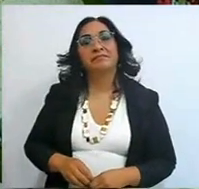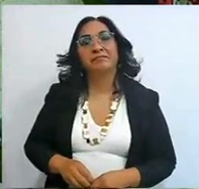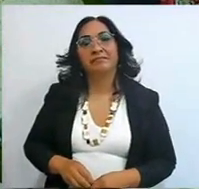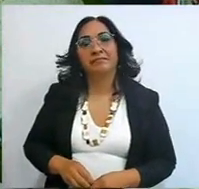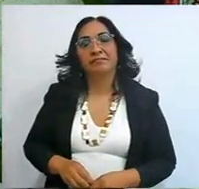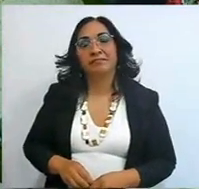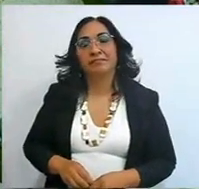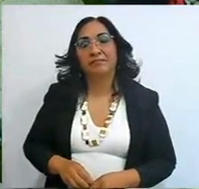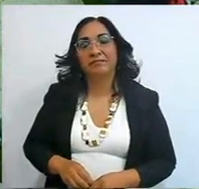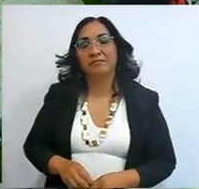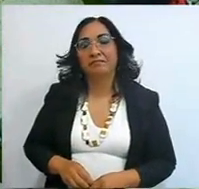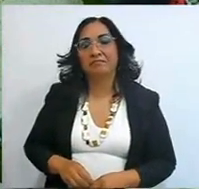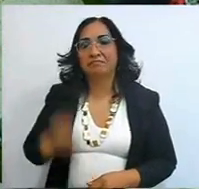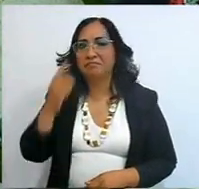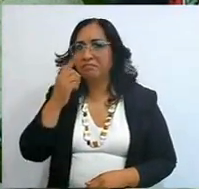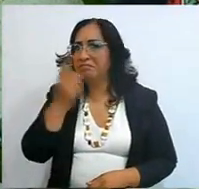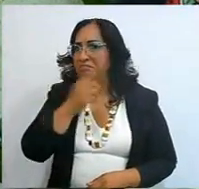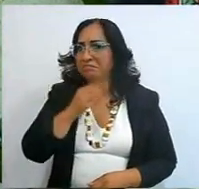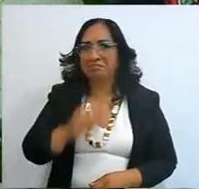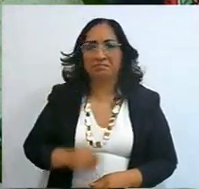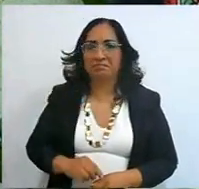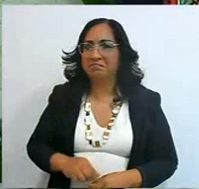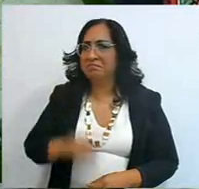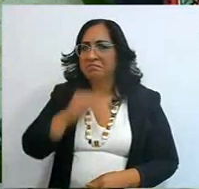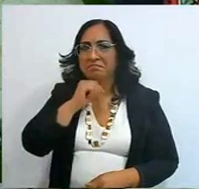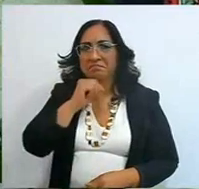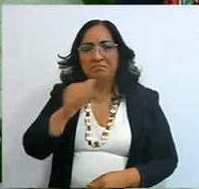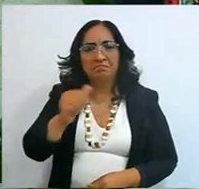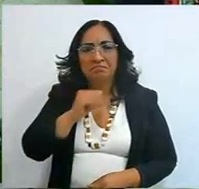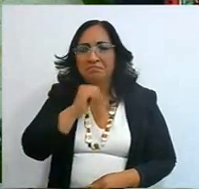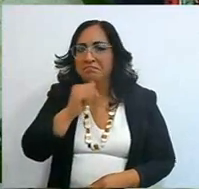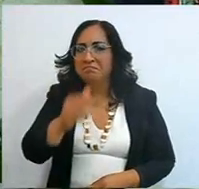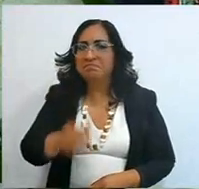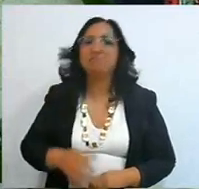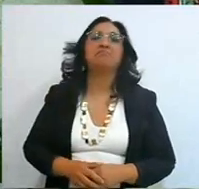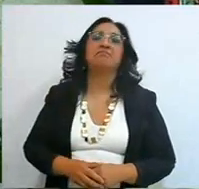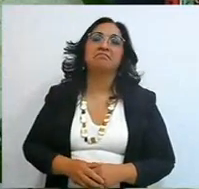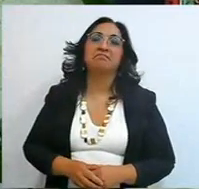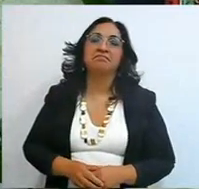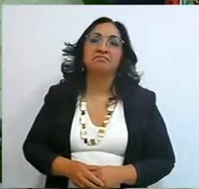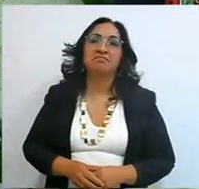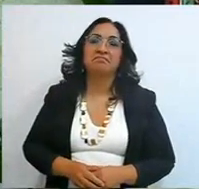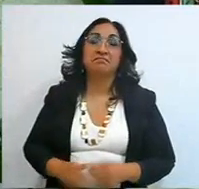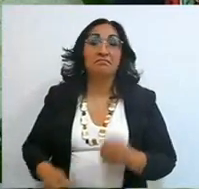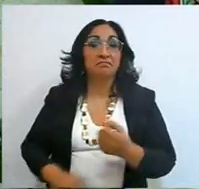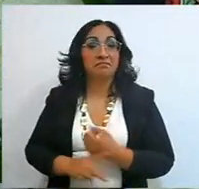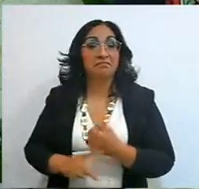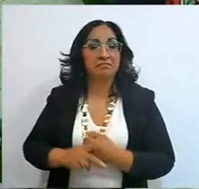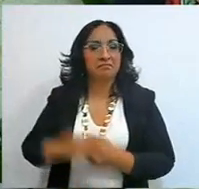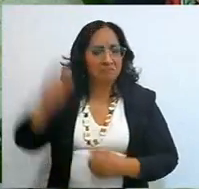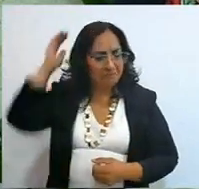he sees me blink and everything, but I don't see anything, the neurological problem is there, it hasn't gone away,